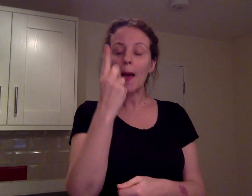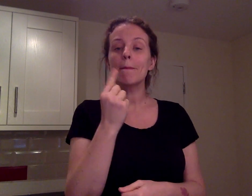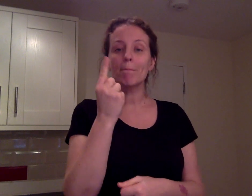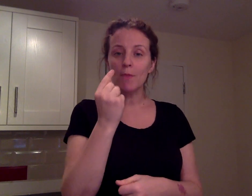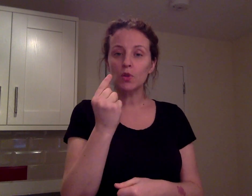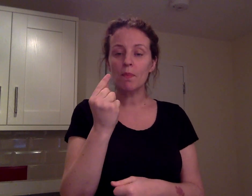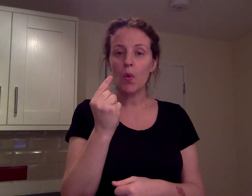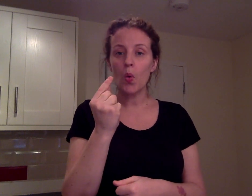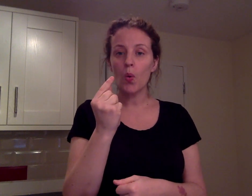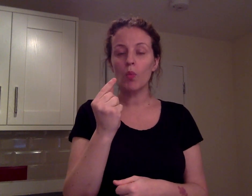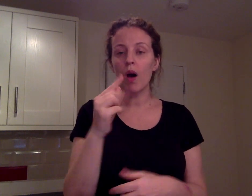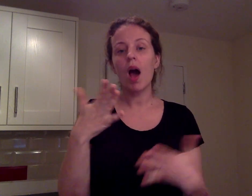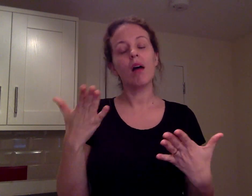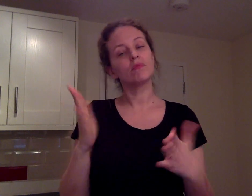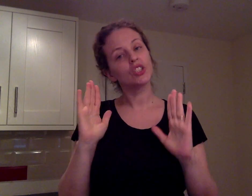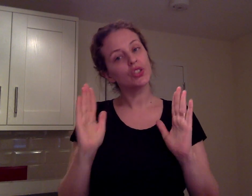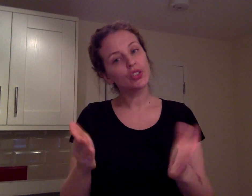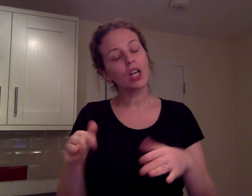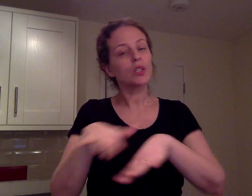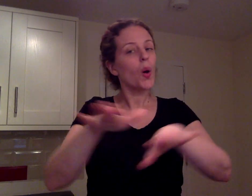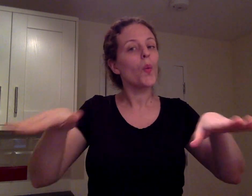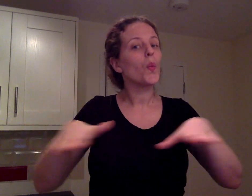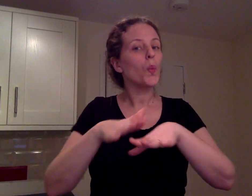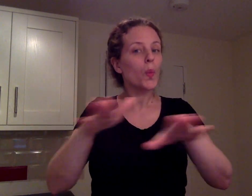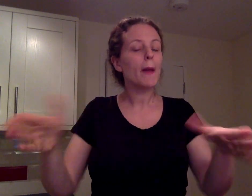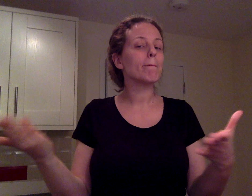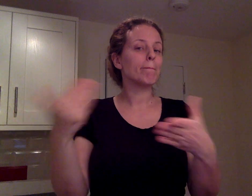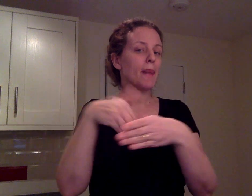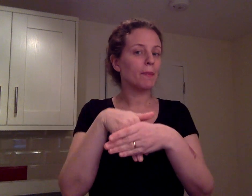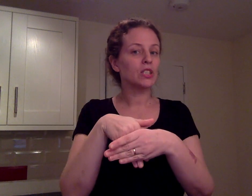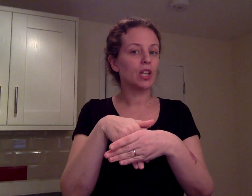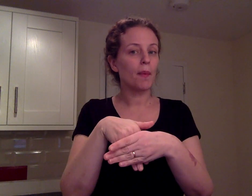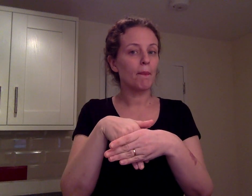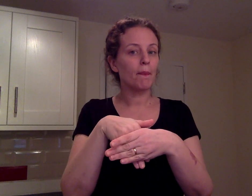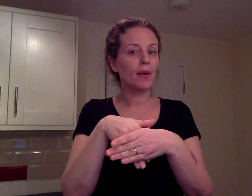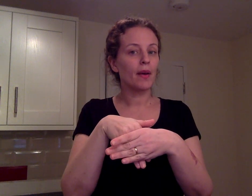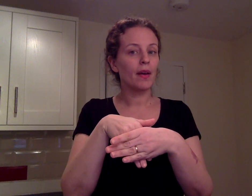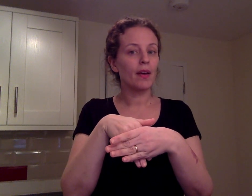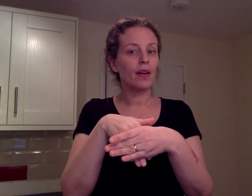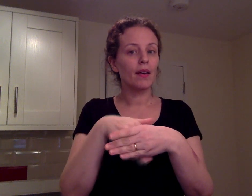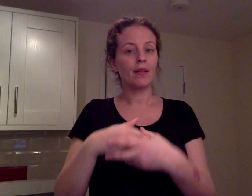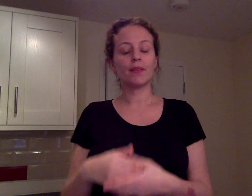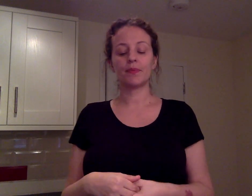Possible just swim membership?